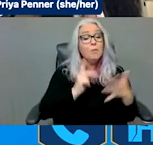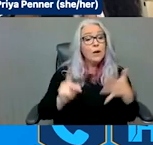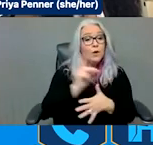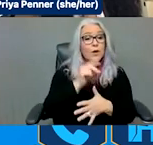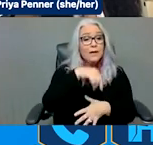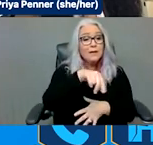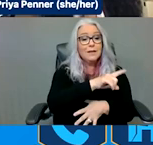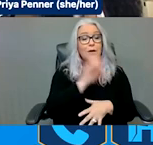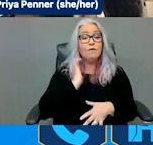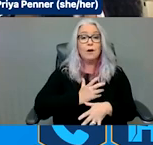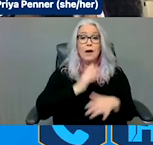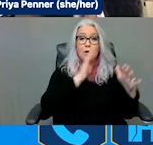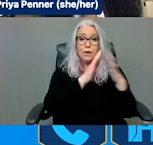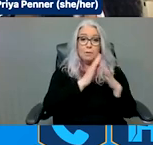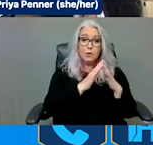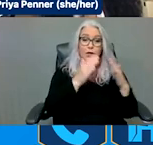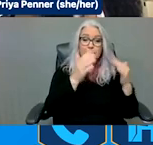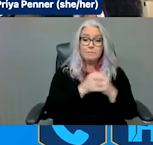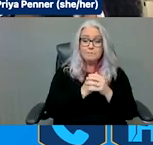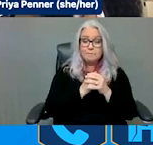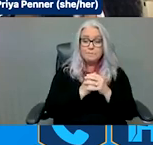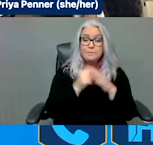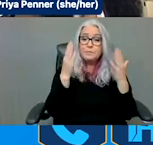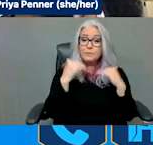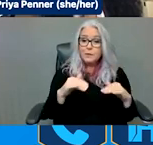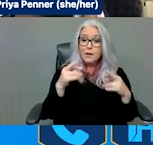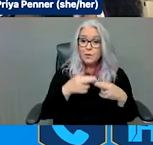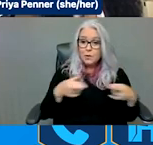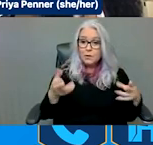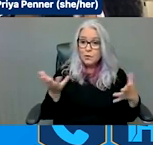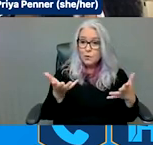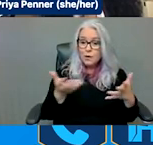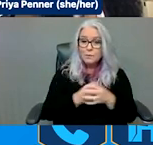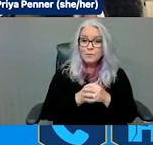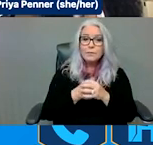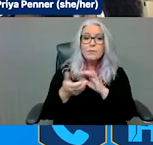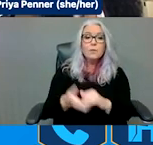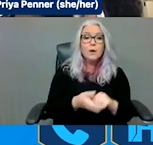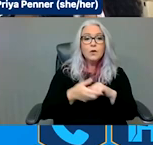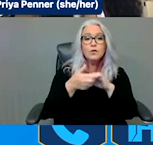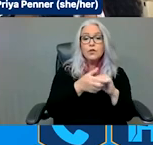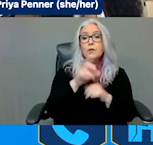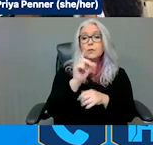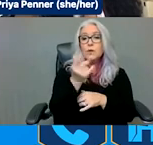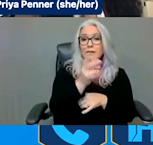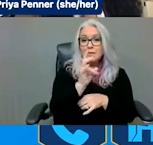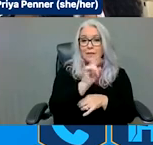Another resource for folks, The Partnership's 2017-2018 After Action Report, which